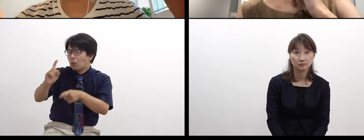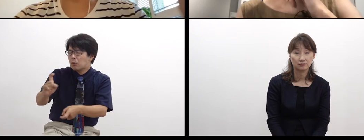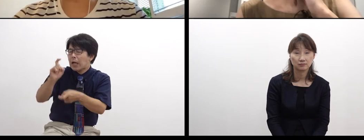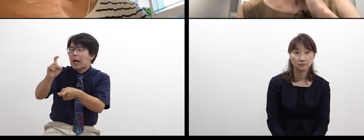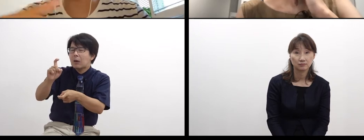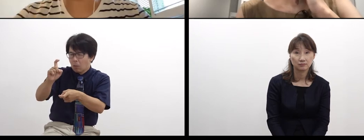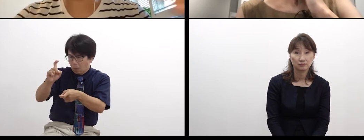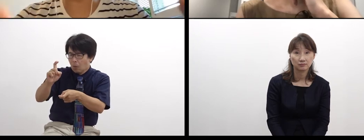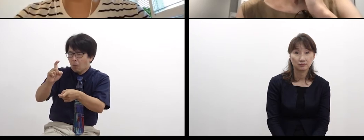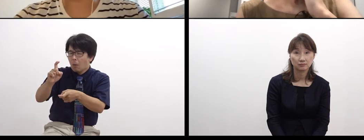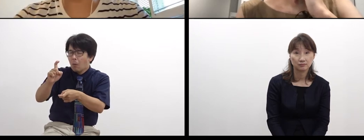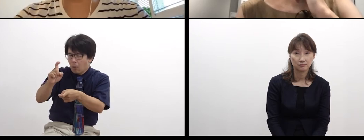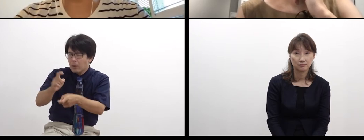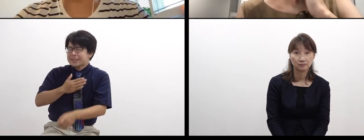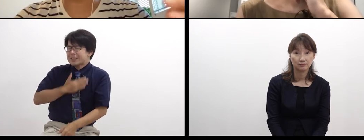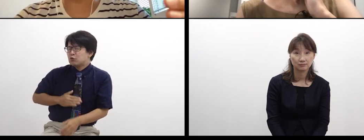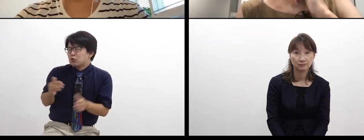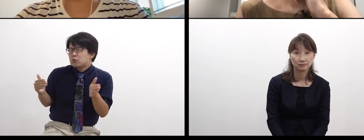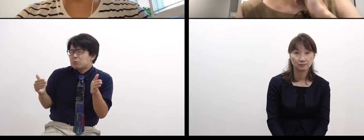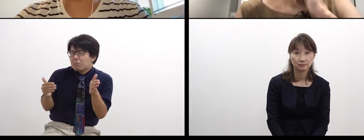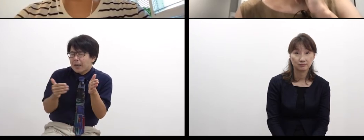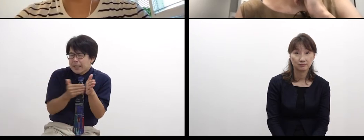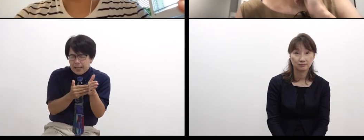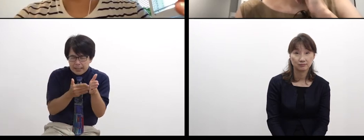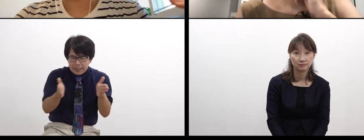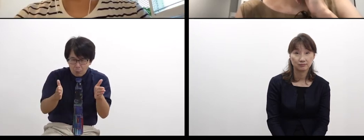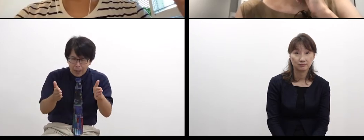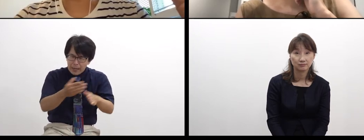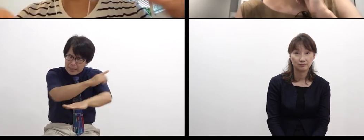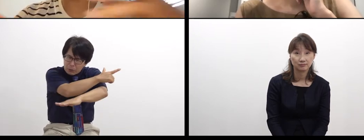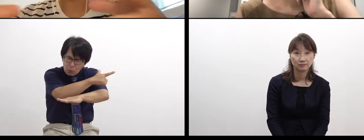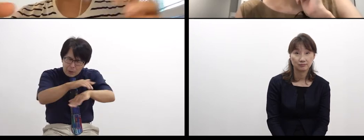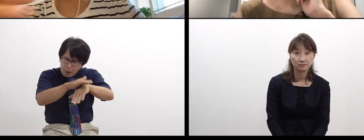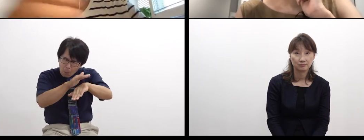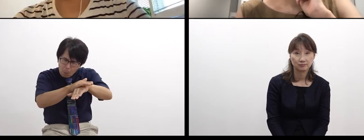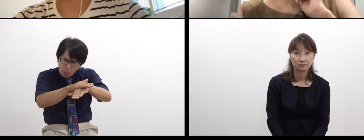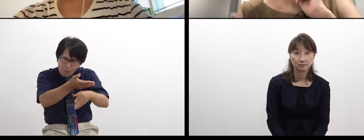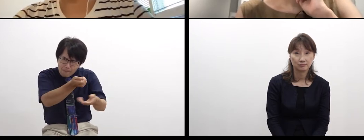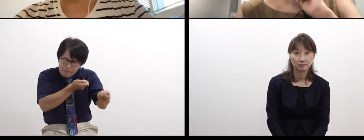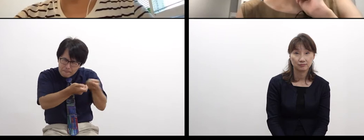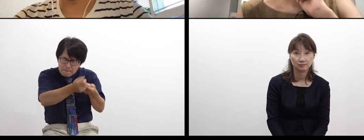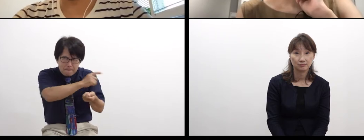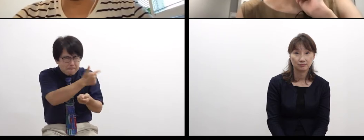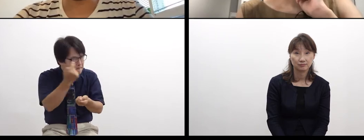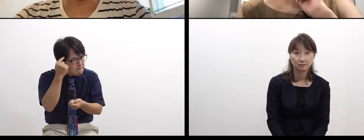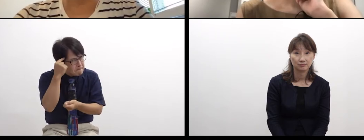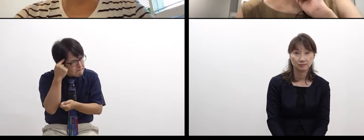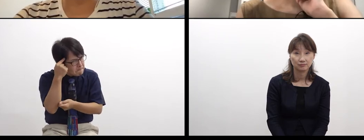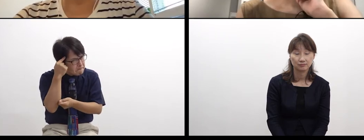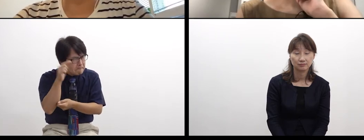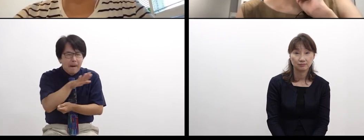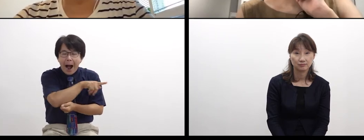to reach that, and I think that communication is